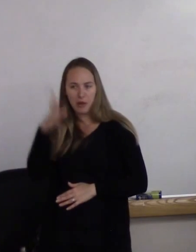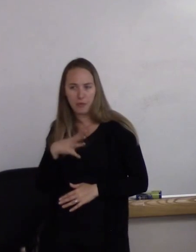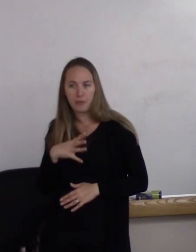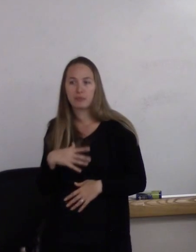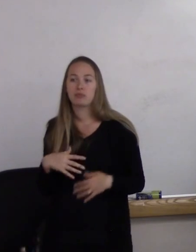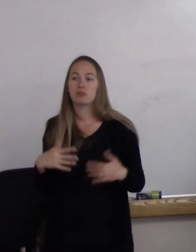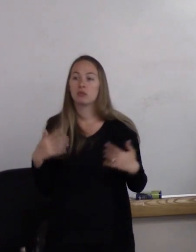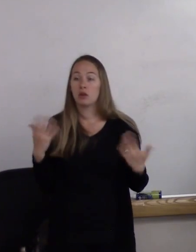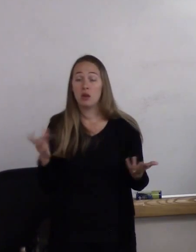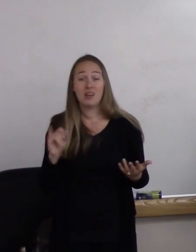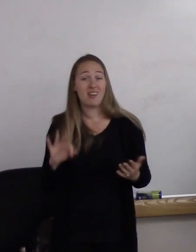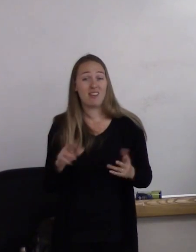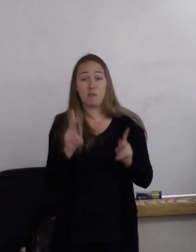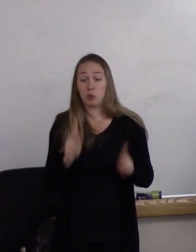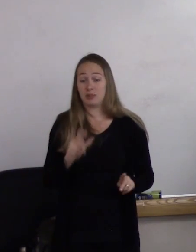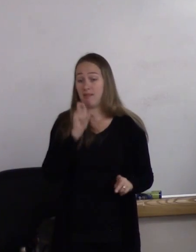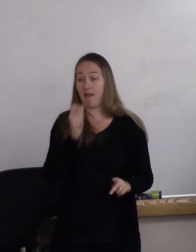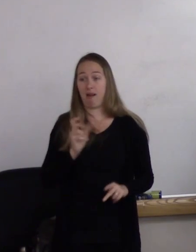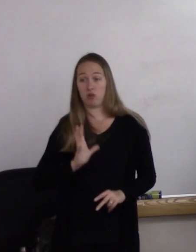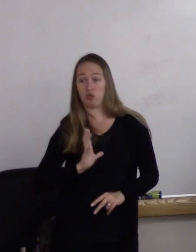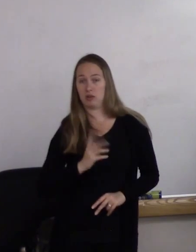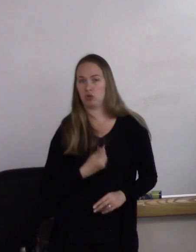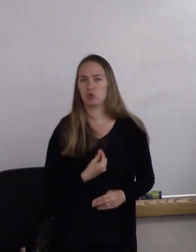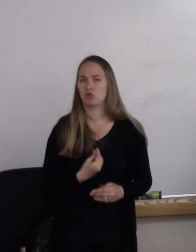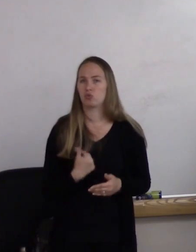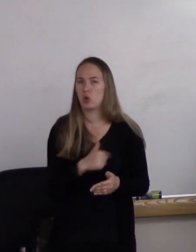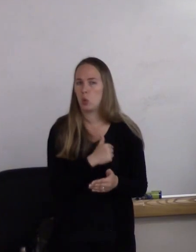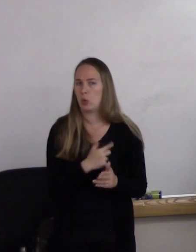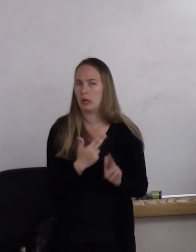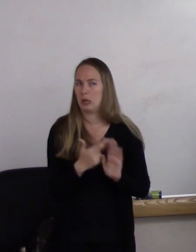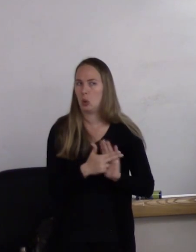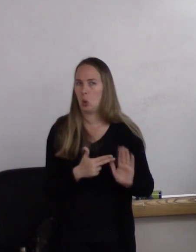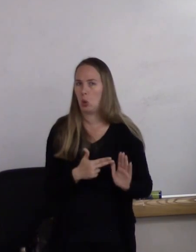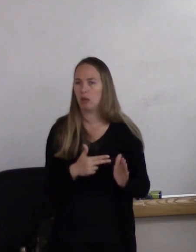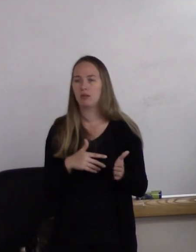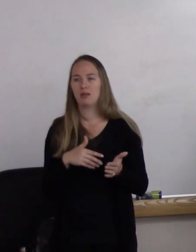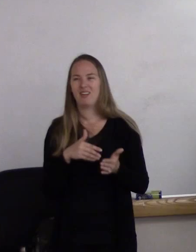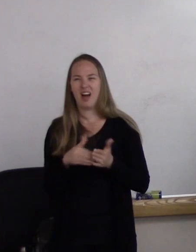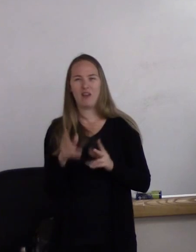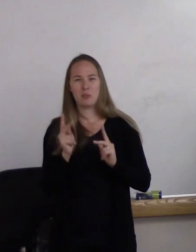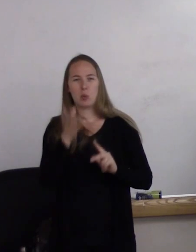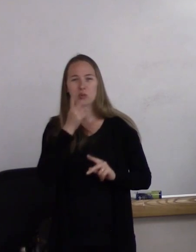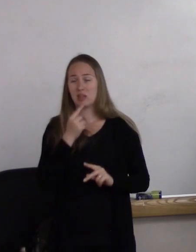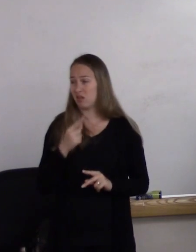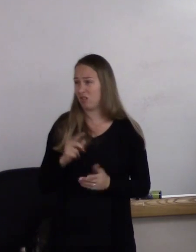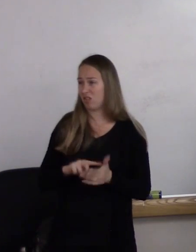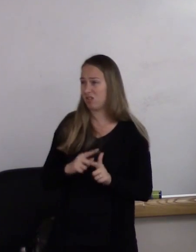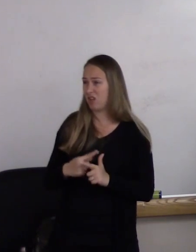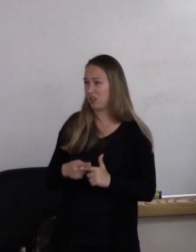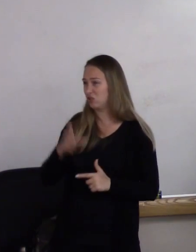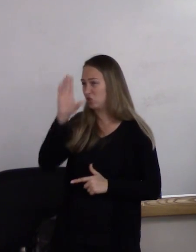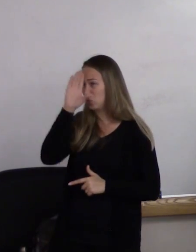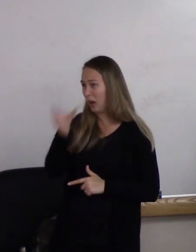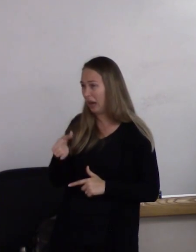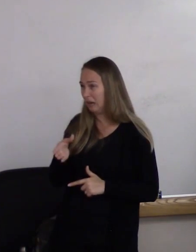is not transgender, what do we call them? And people often say, "Well, aren't they straight?" But I go back to the fact